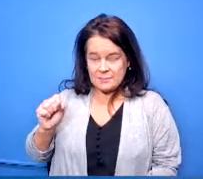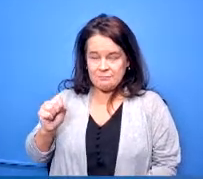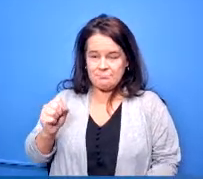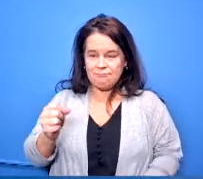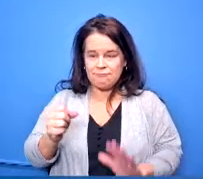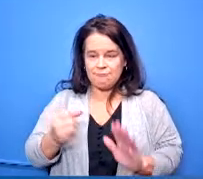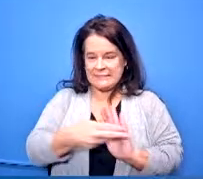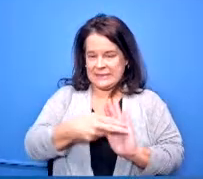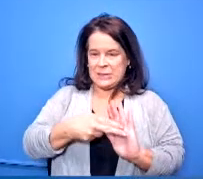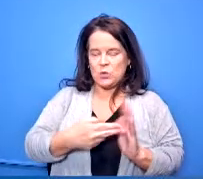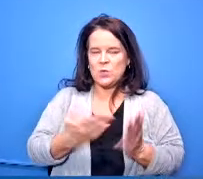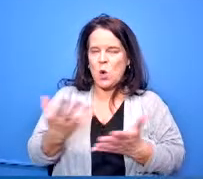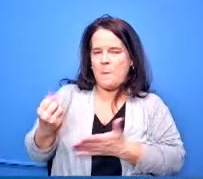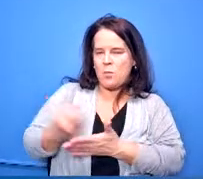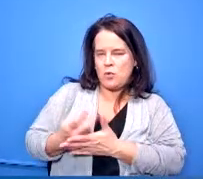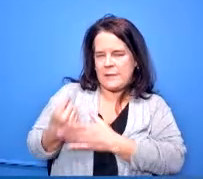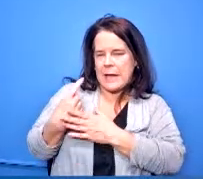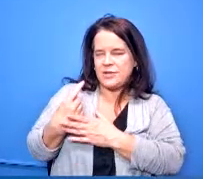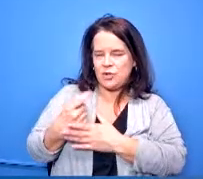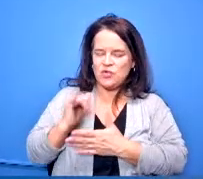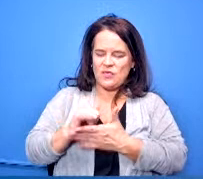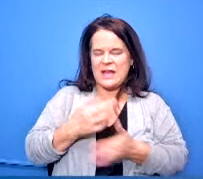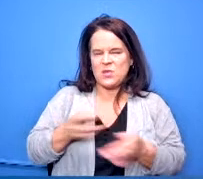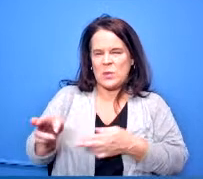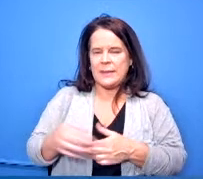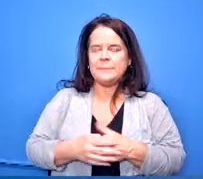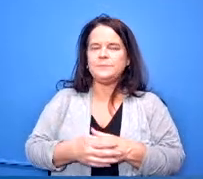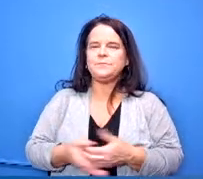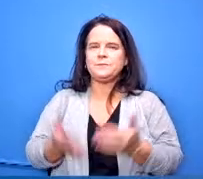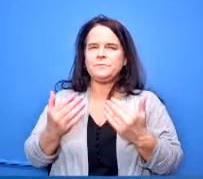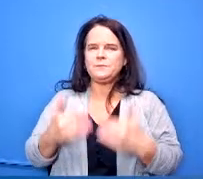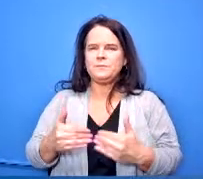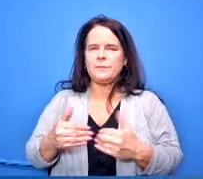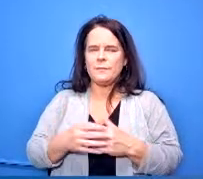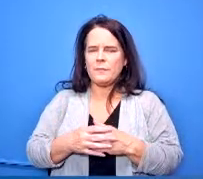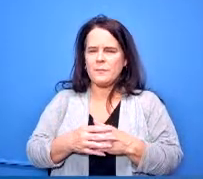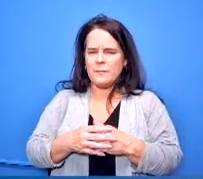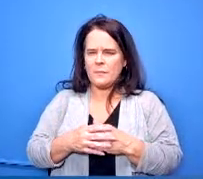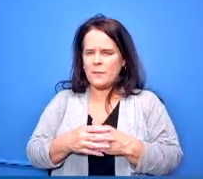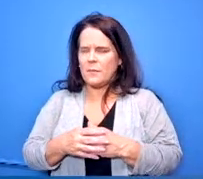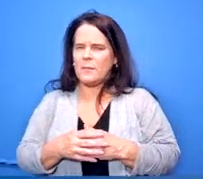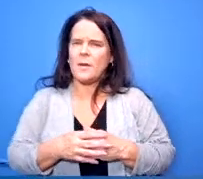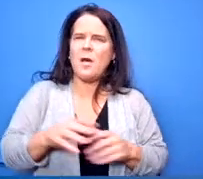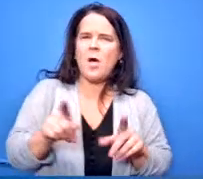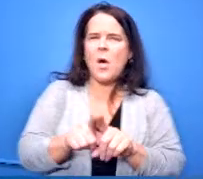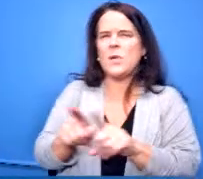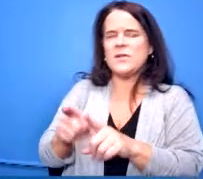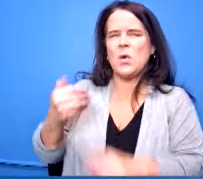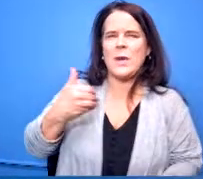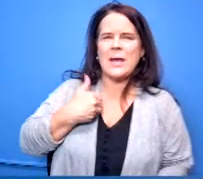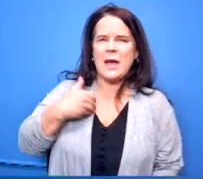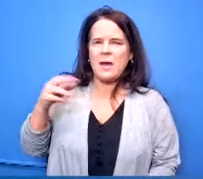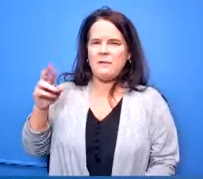and also uh remediation free scores are included on this page so this is intended to be a